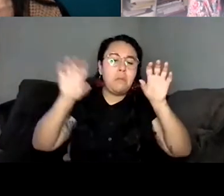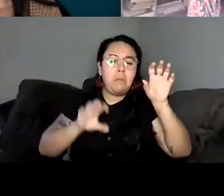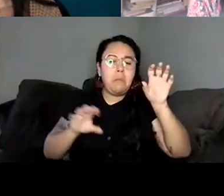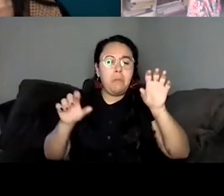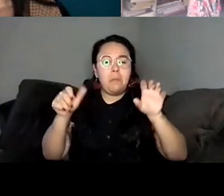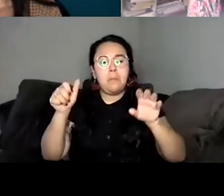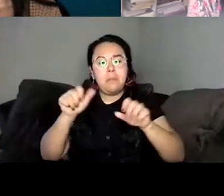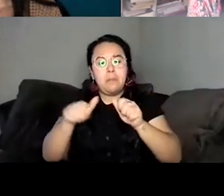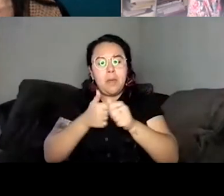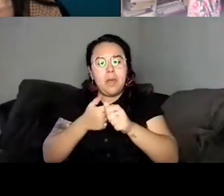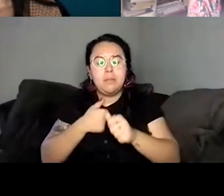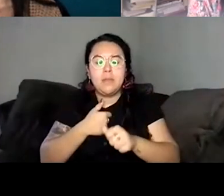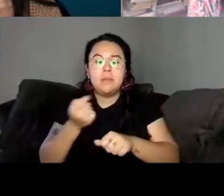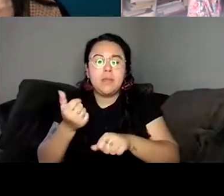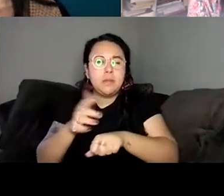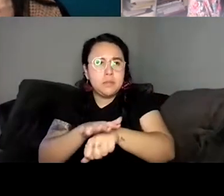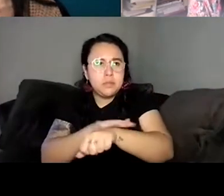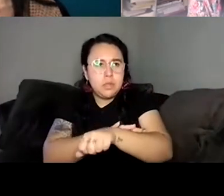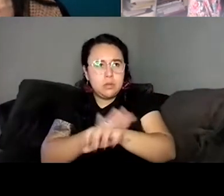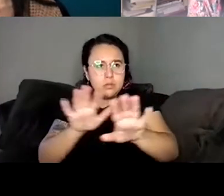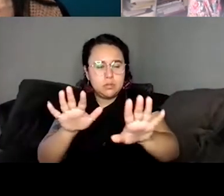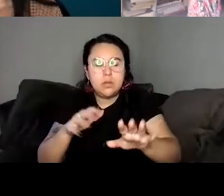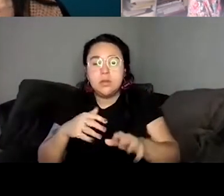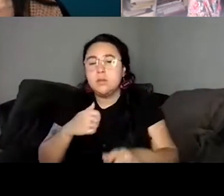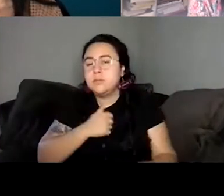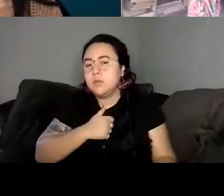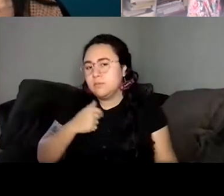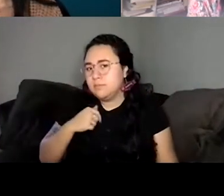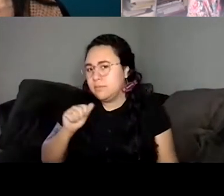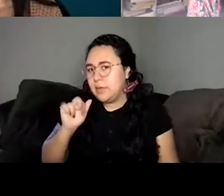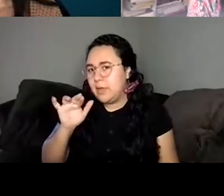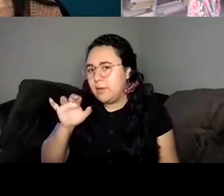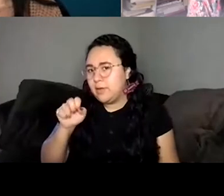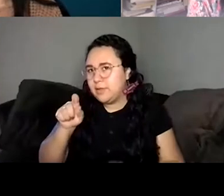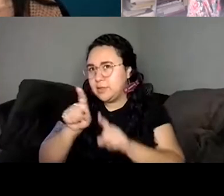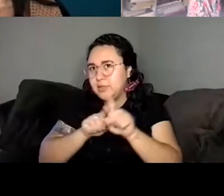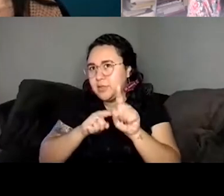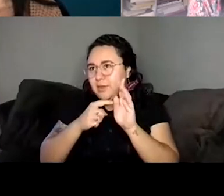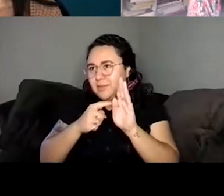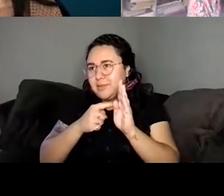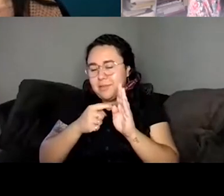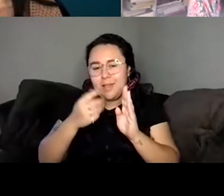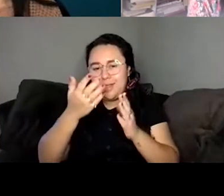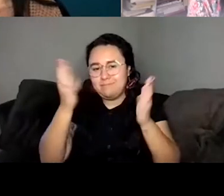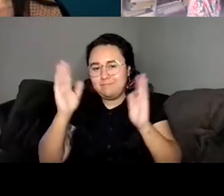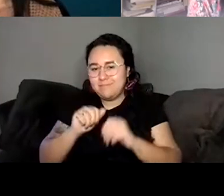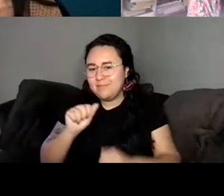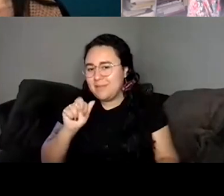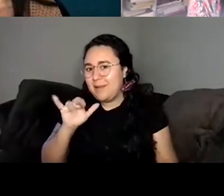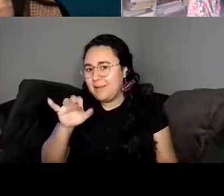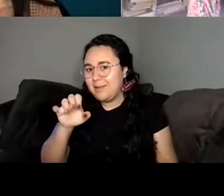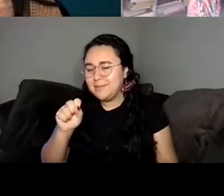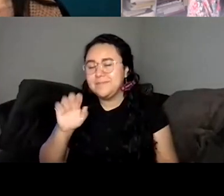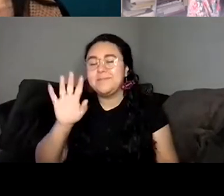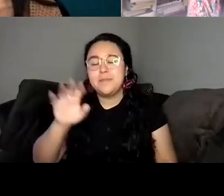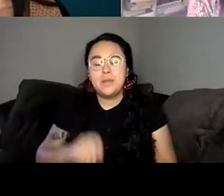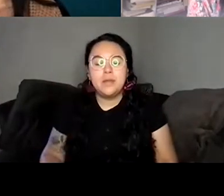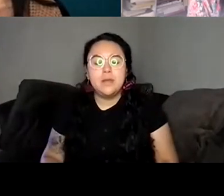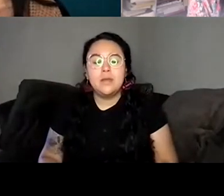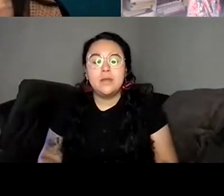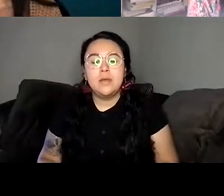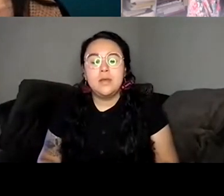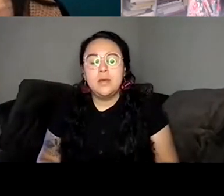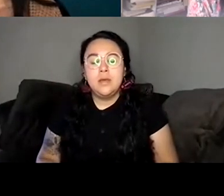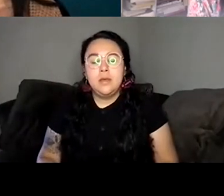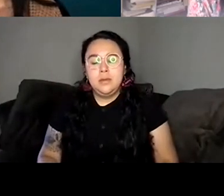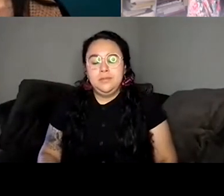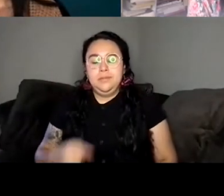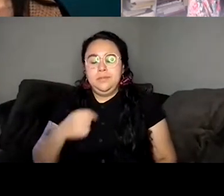flower. I'm sorry, I'm an Aries. Um, so I was thinking I had this question around. Because